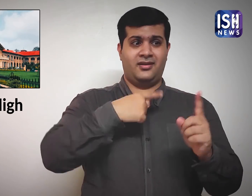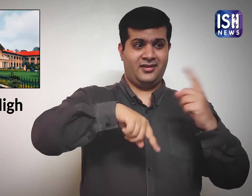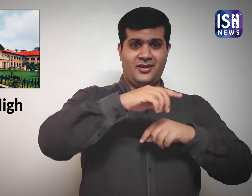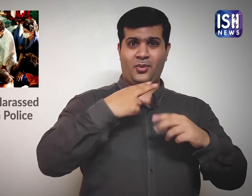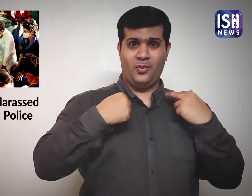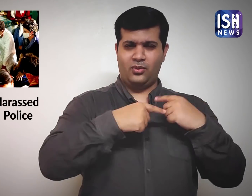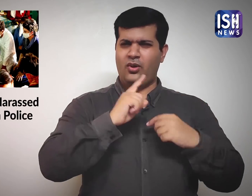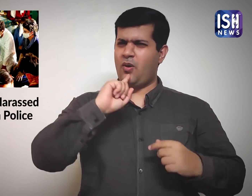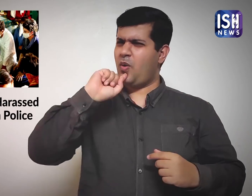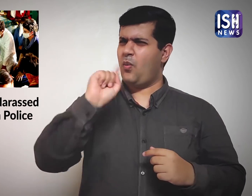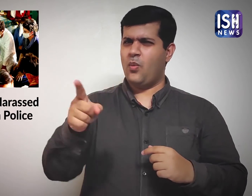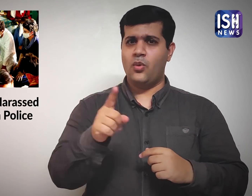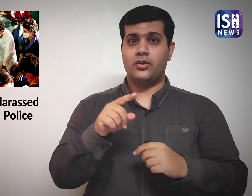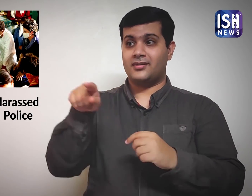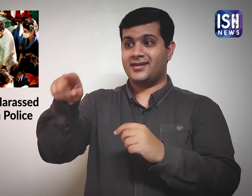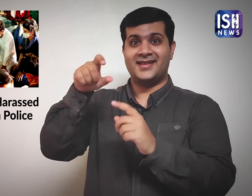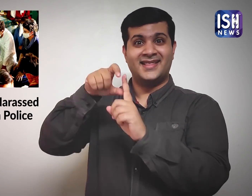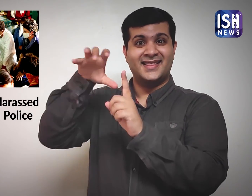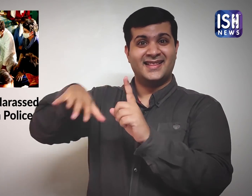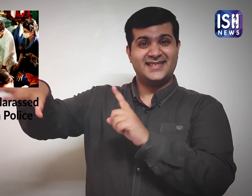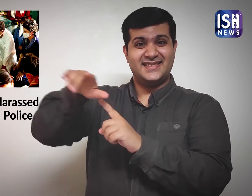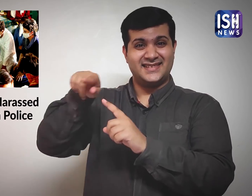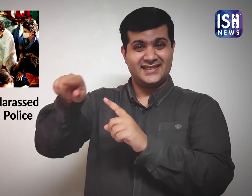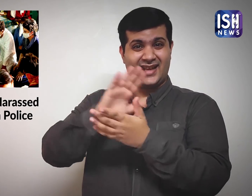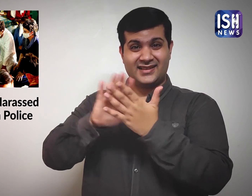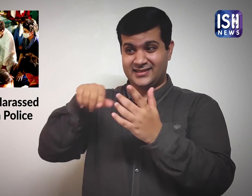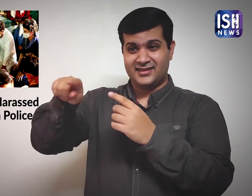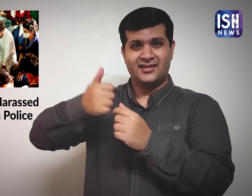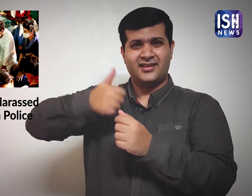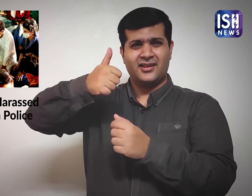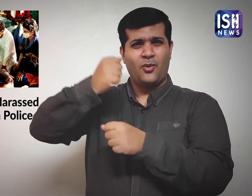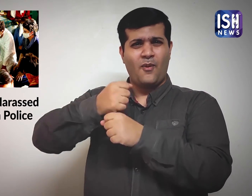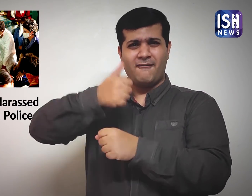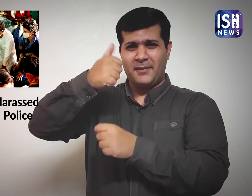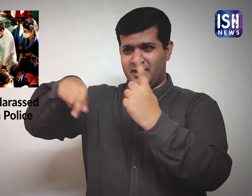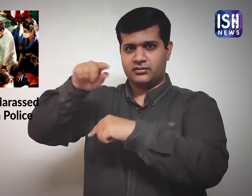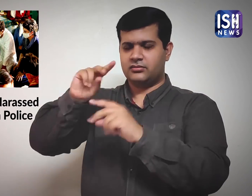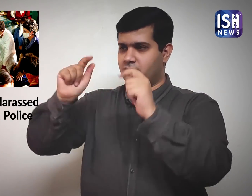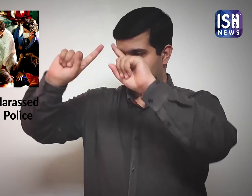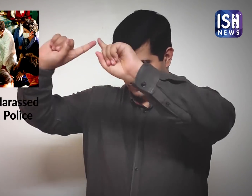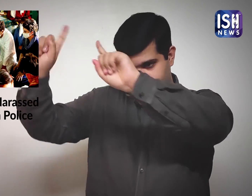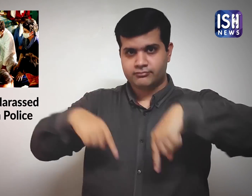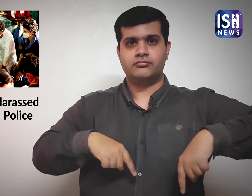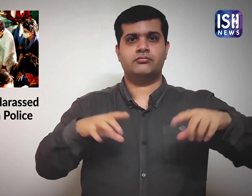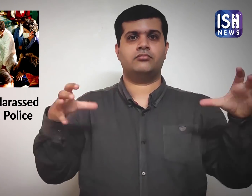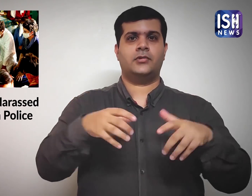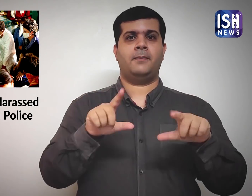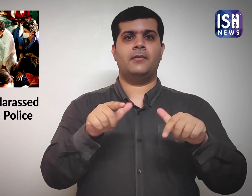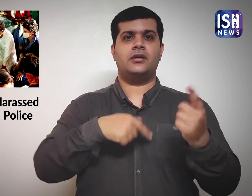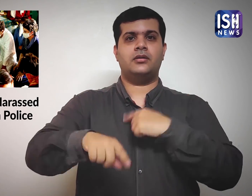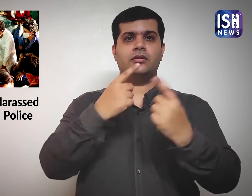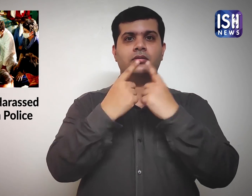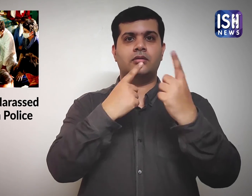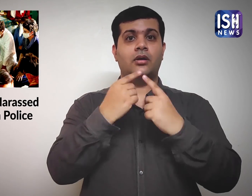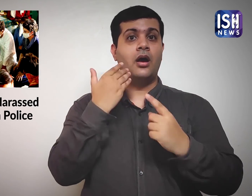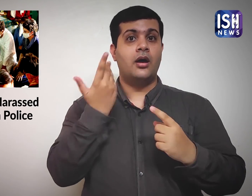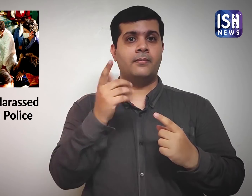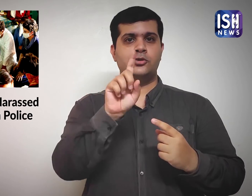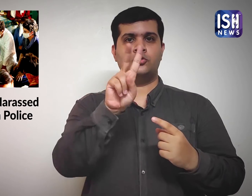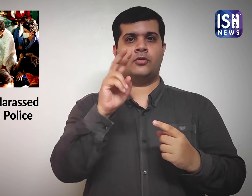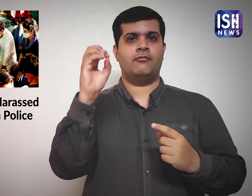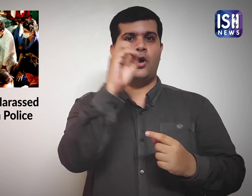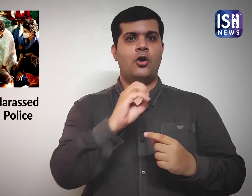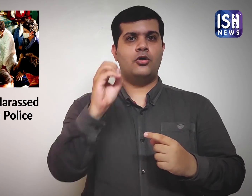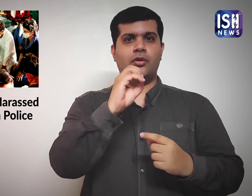ordered top government officials to come to court on 12th October to explain the case.